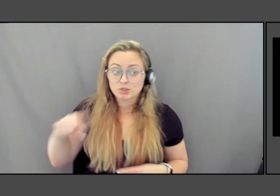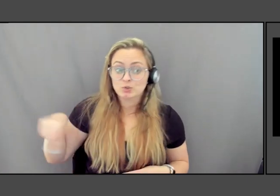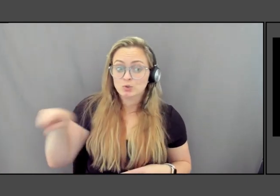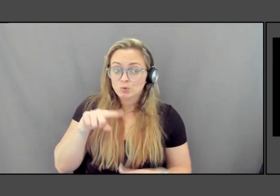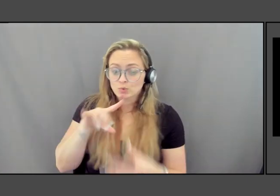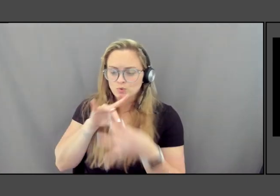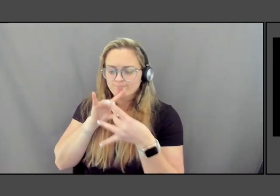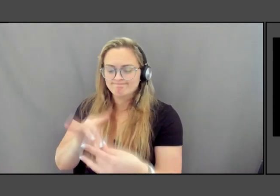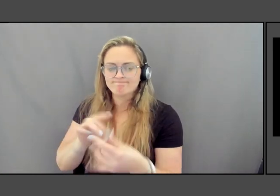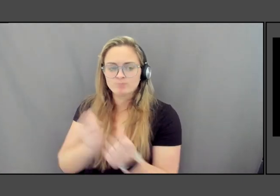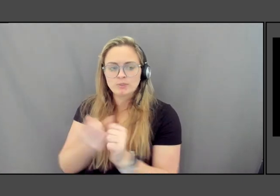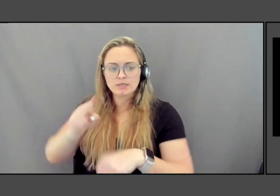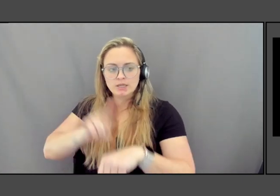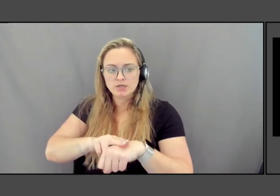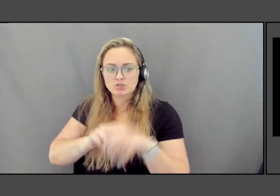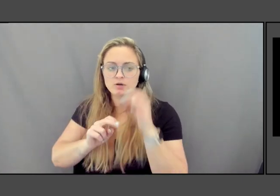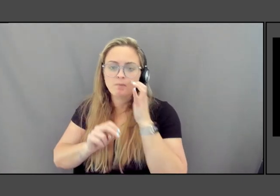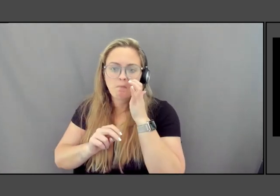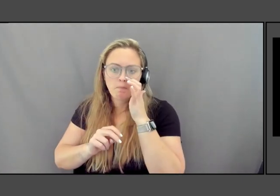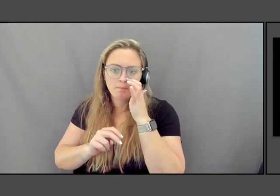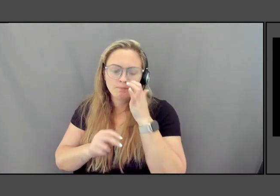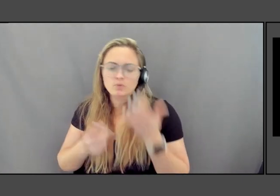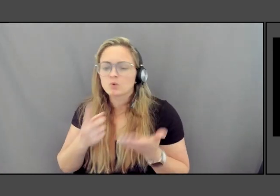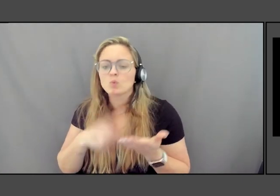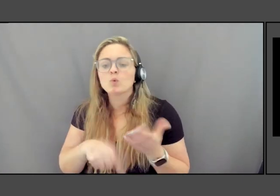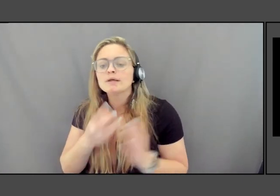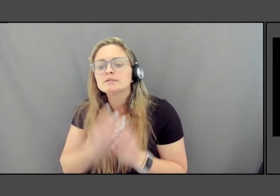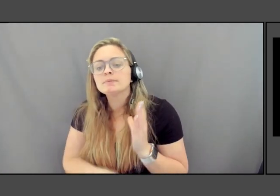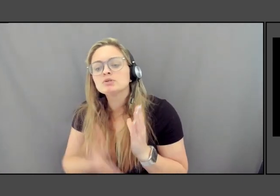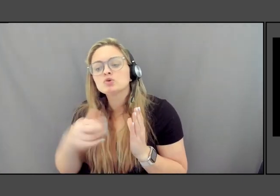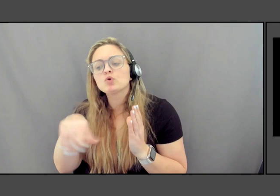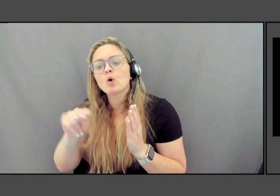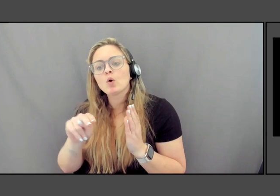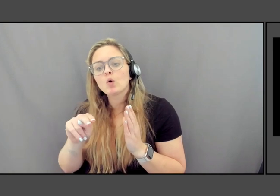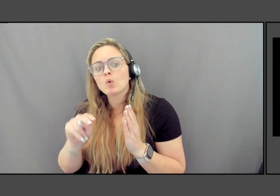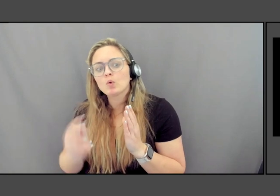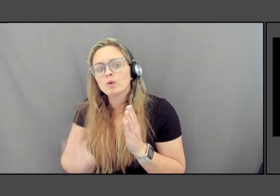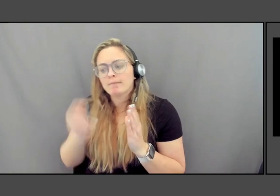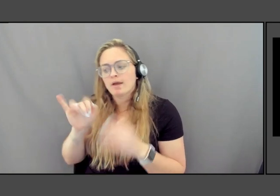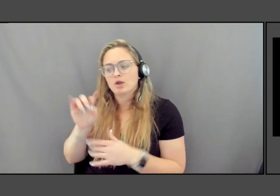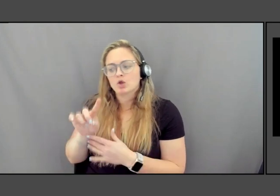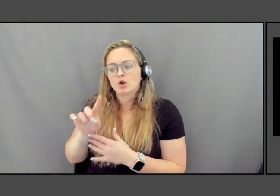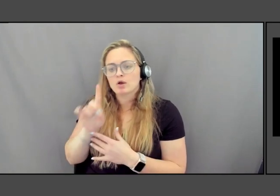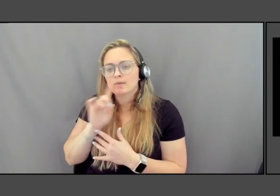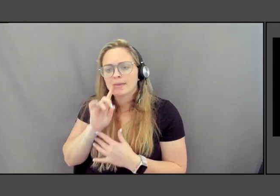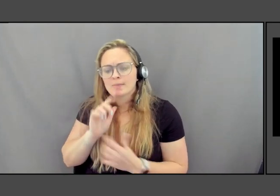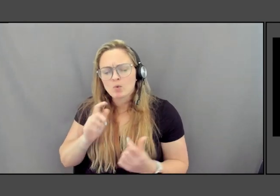as in what was missing in your own backyard. Maybe it will move you to then want to help.